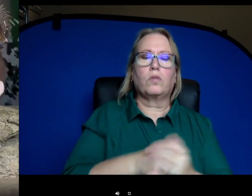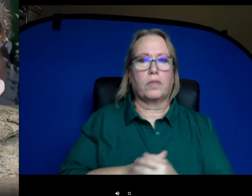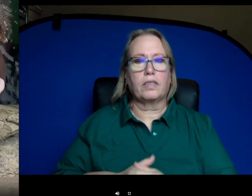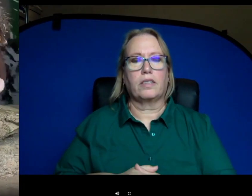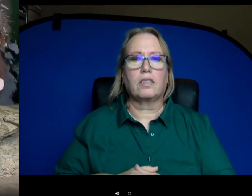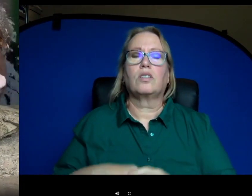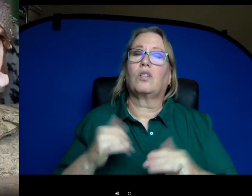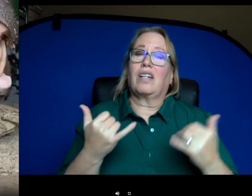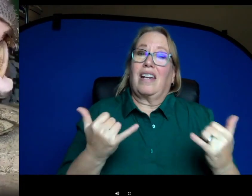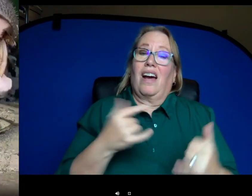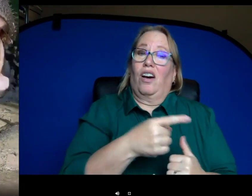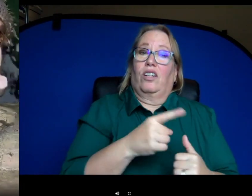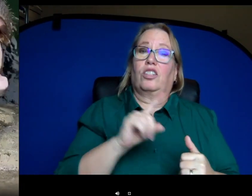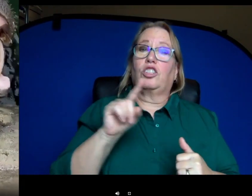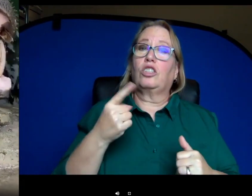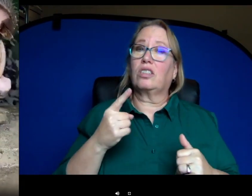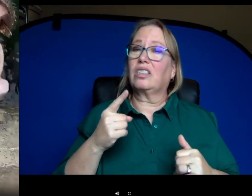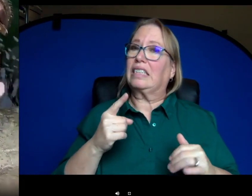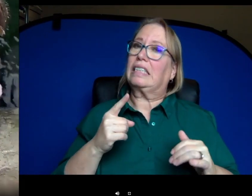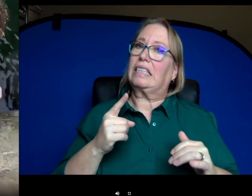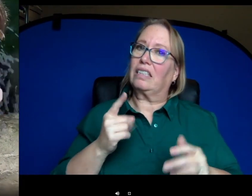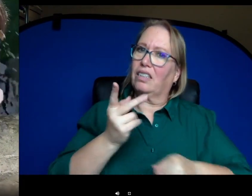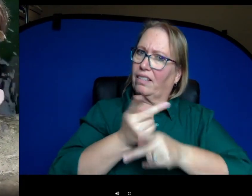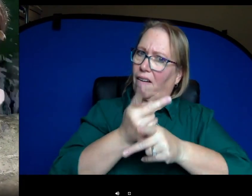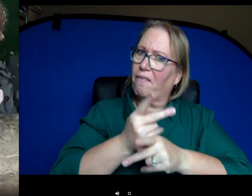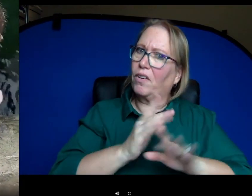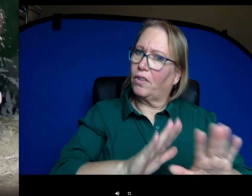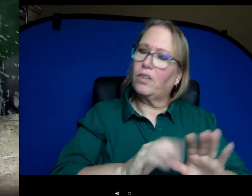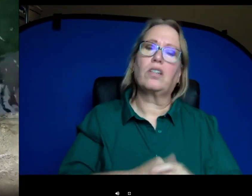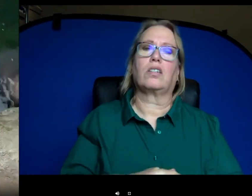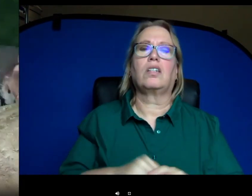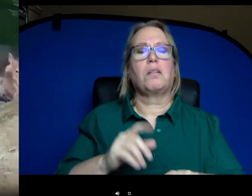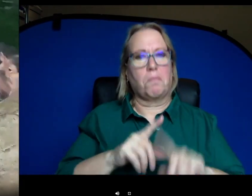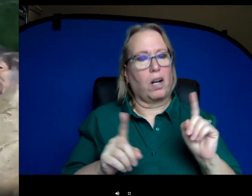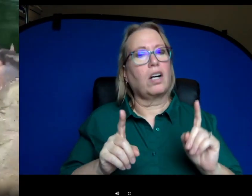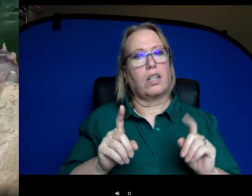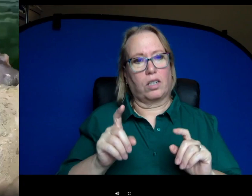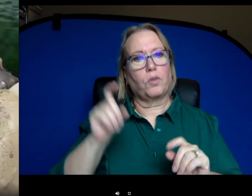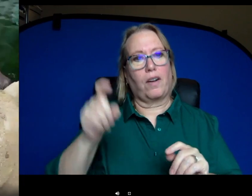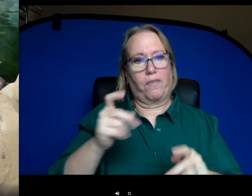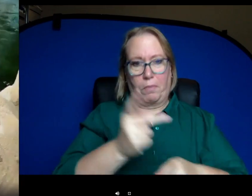currently they're just vulnerable but they are definitely um, we we need to do a